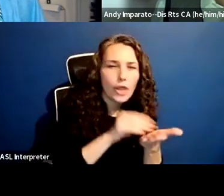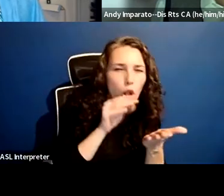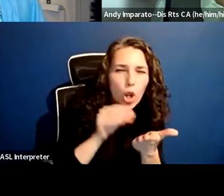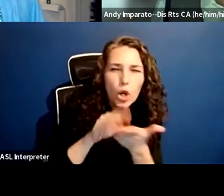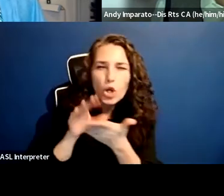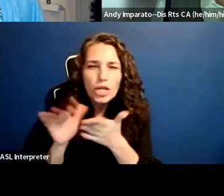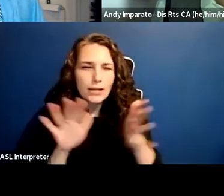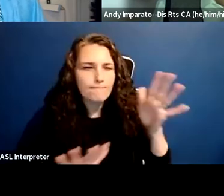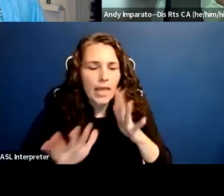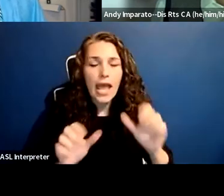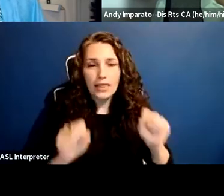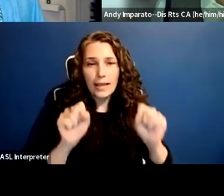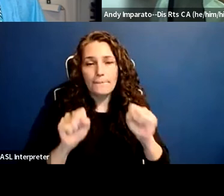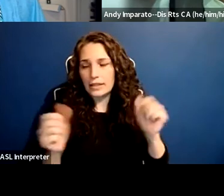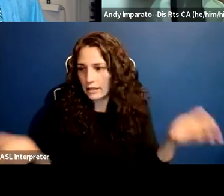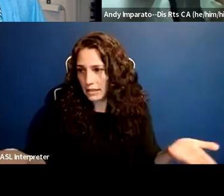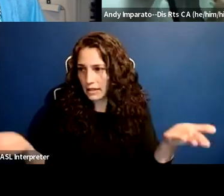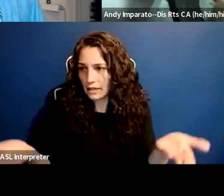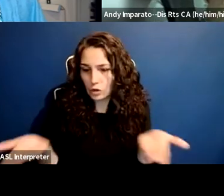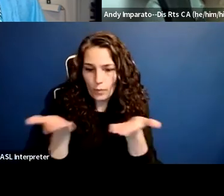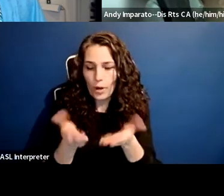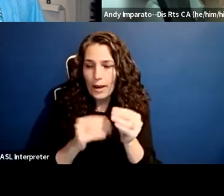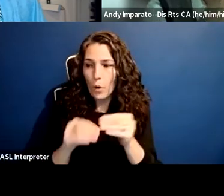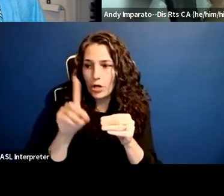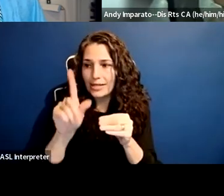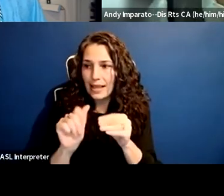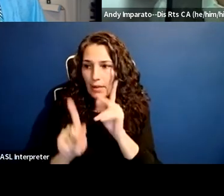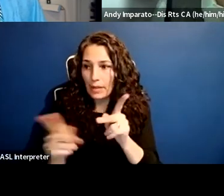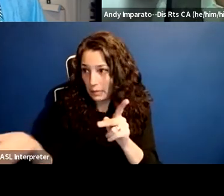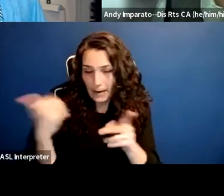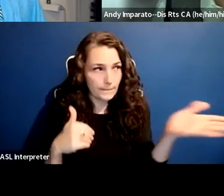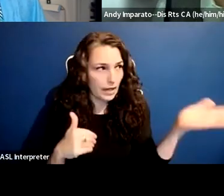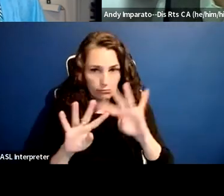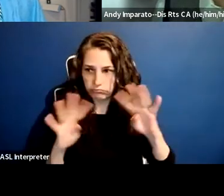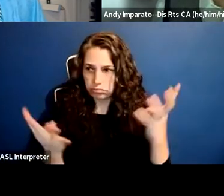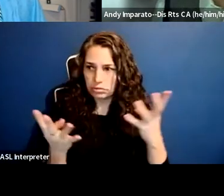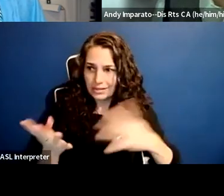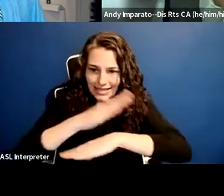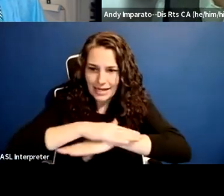bring more disabled people to the table who are knowledgeable, like Andy.